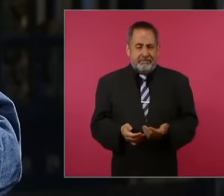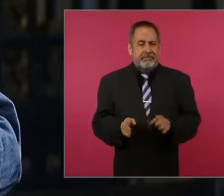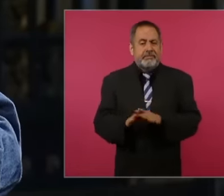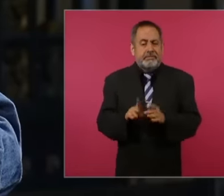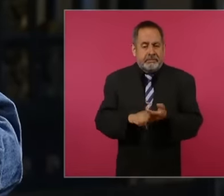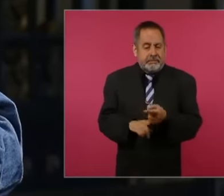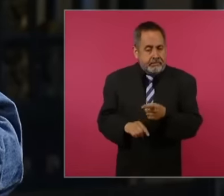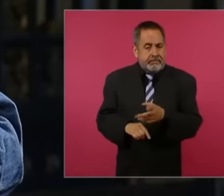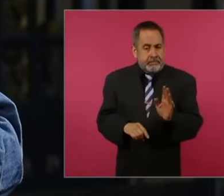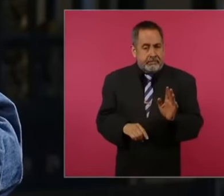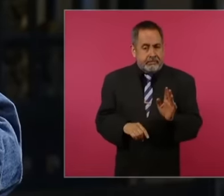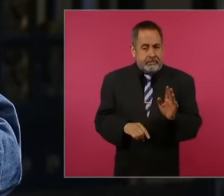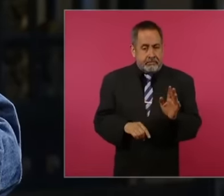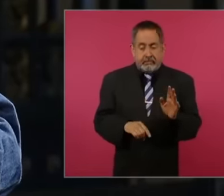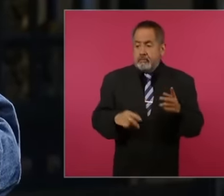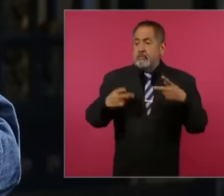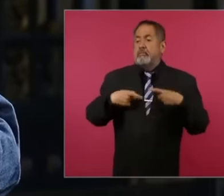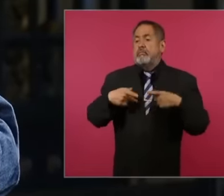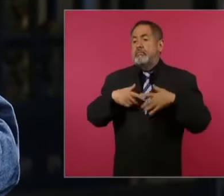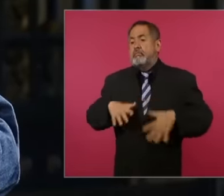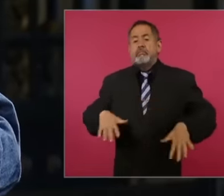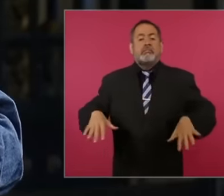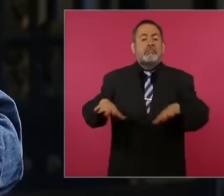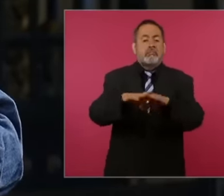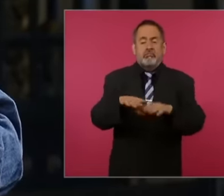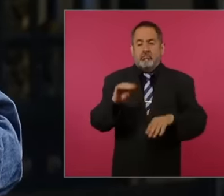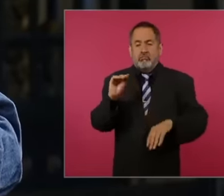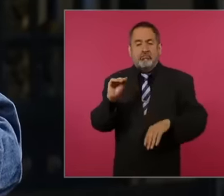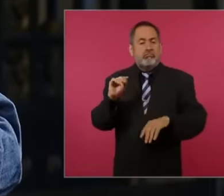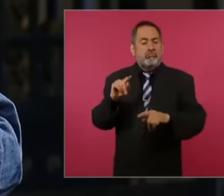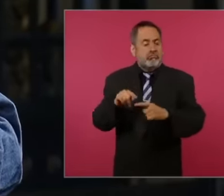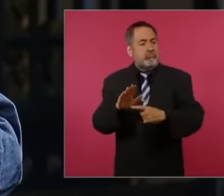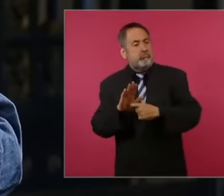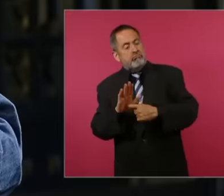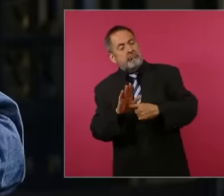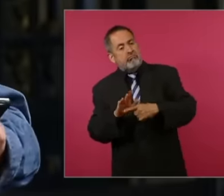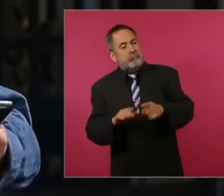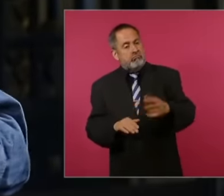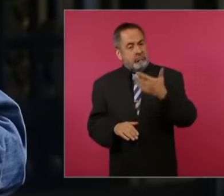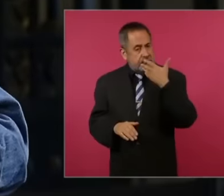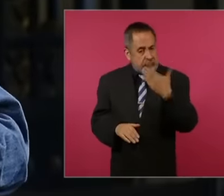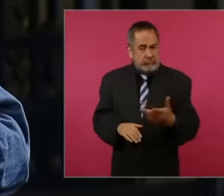mentioned that it was the citizens who set the example of how an election should be carried out with